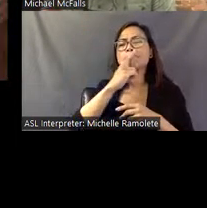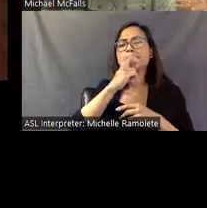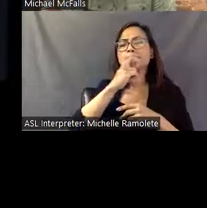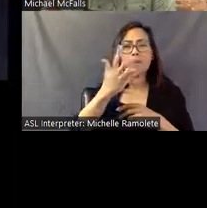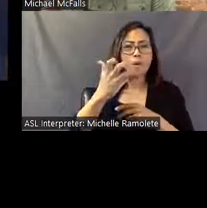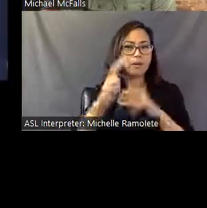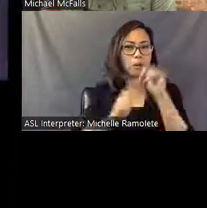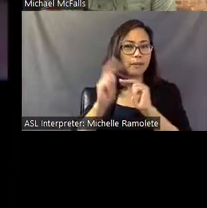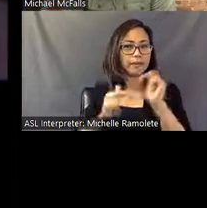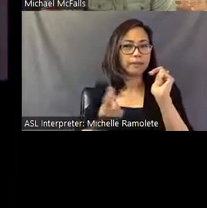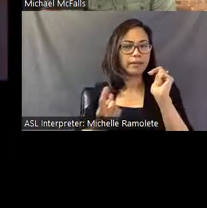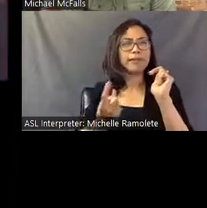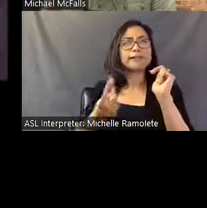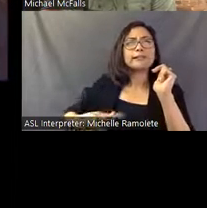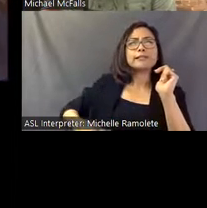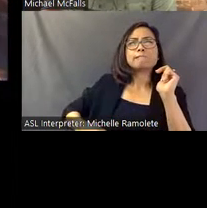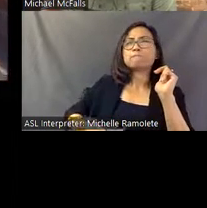he wasn't sure exactly what.